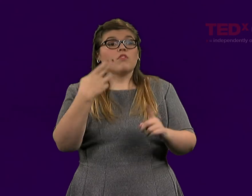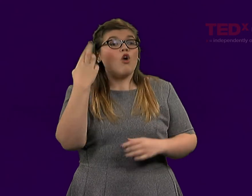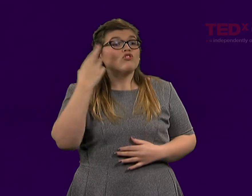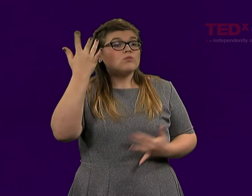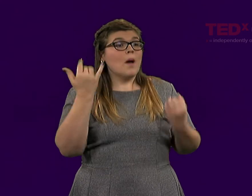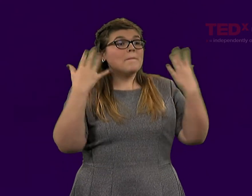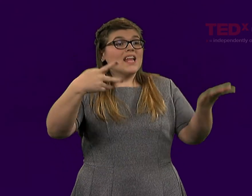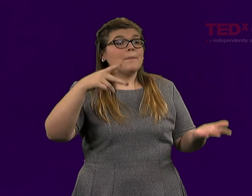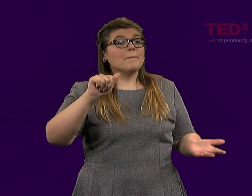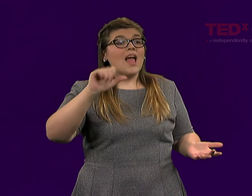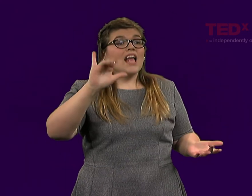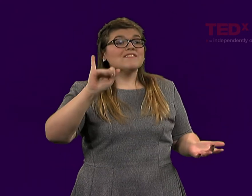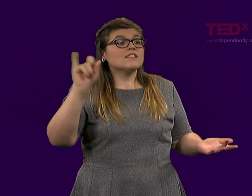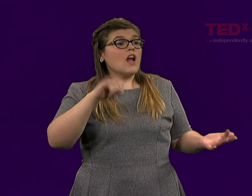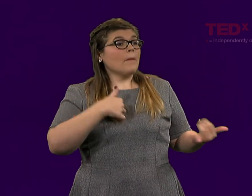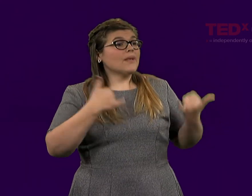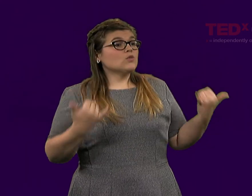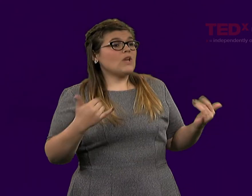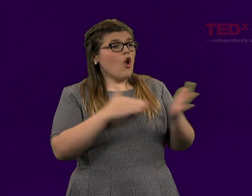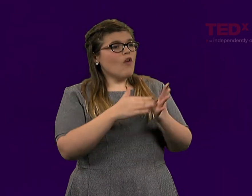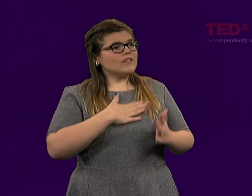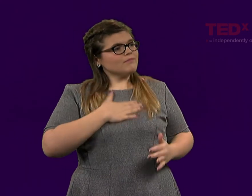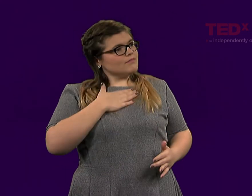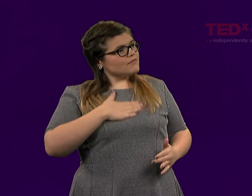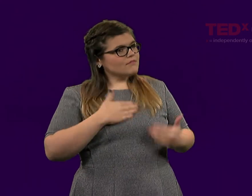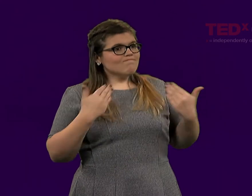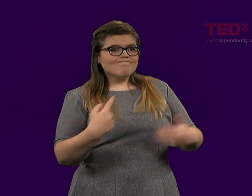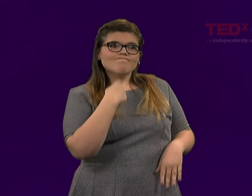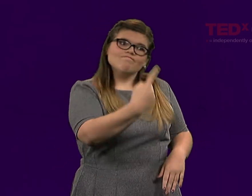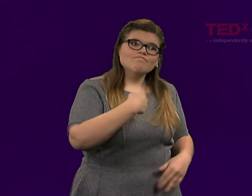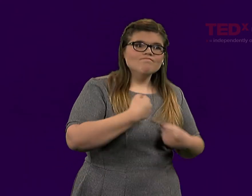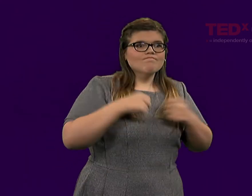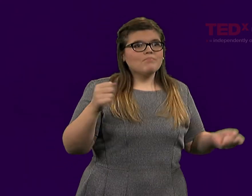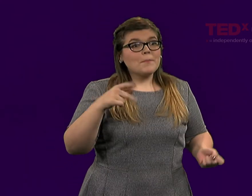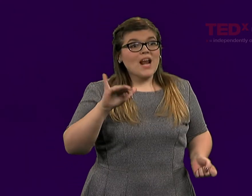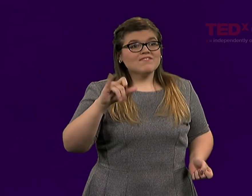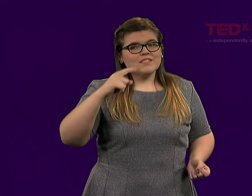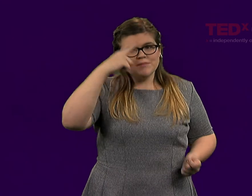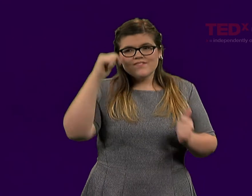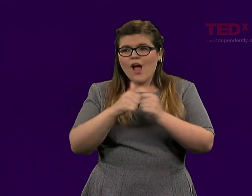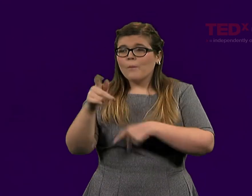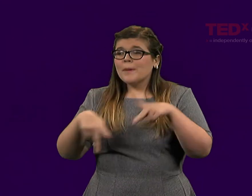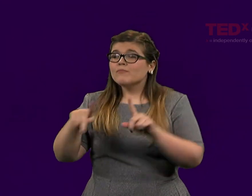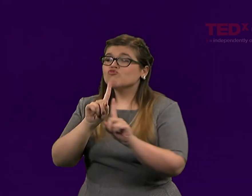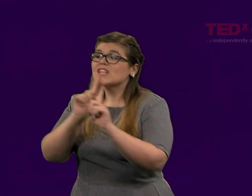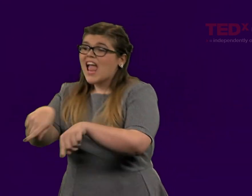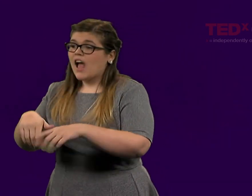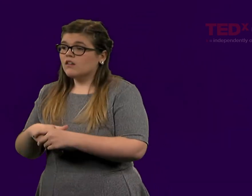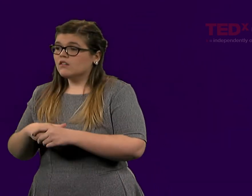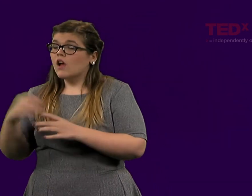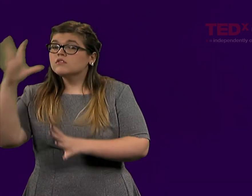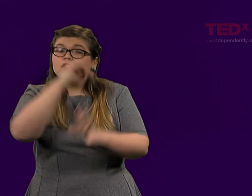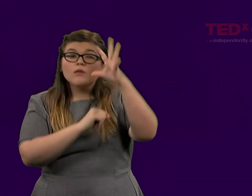I realized that many pacifists like me today are okay with outing ourselves. But it is difficult to face